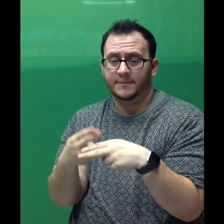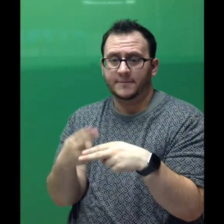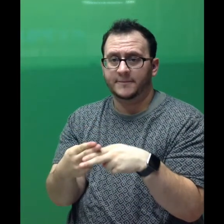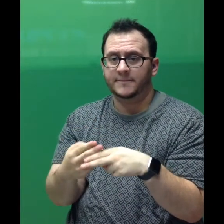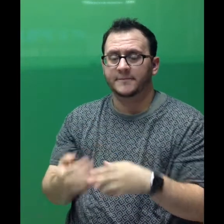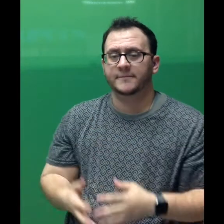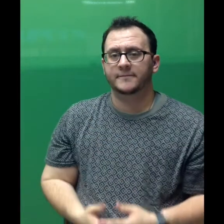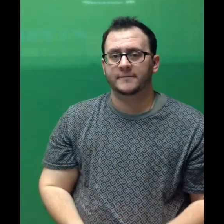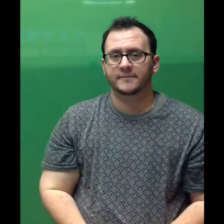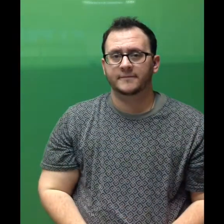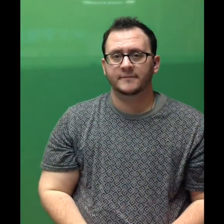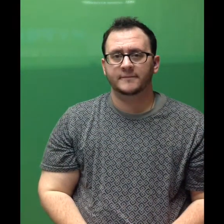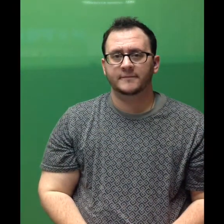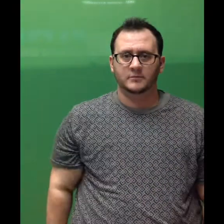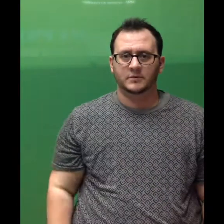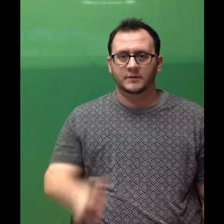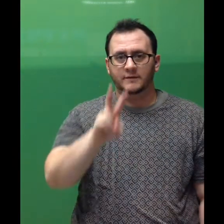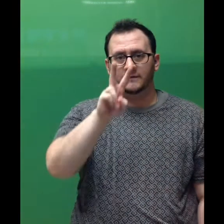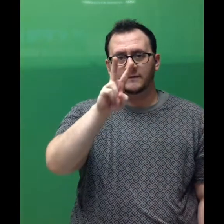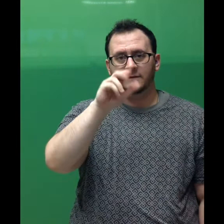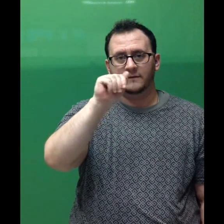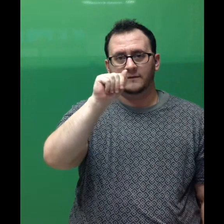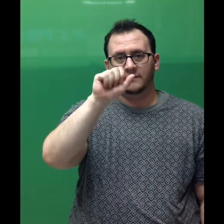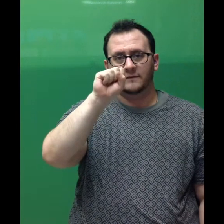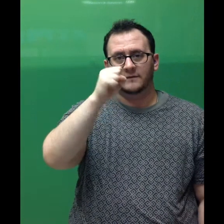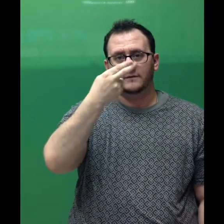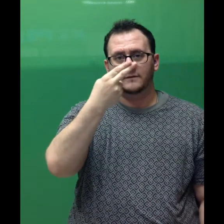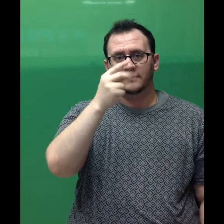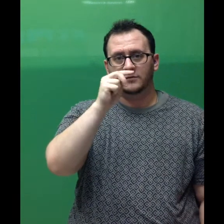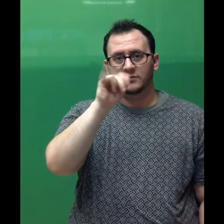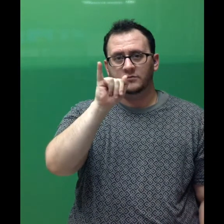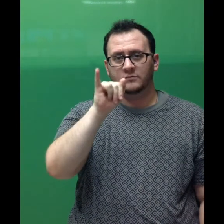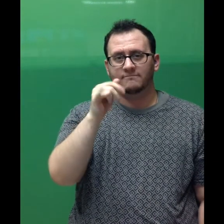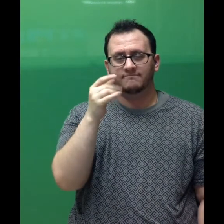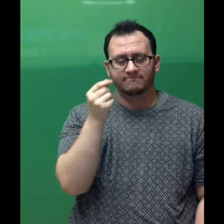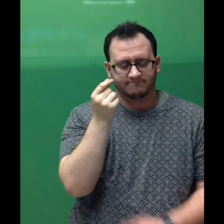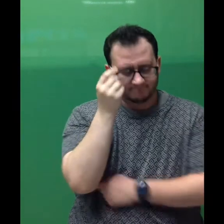"Now sign it." Vashti thought for a moment.